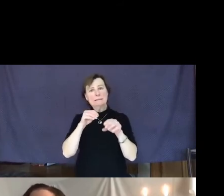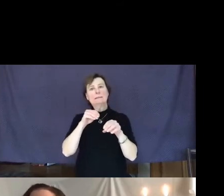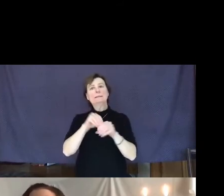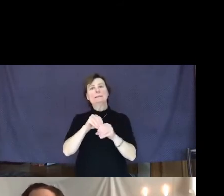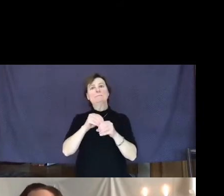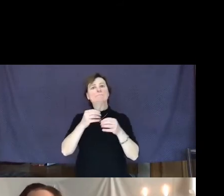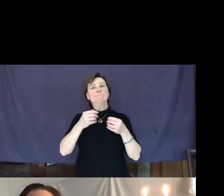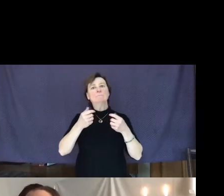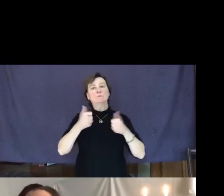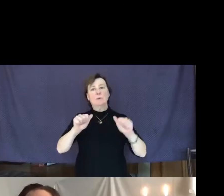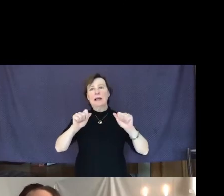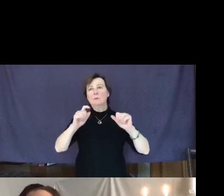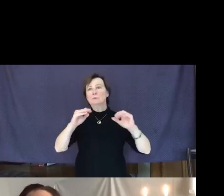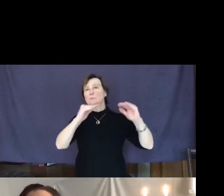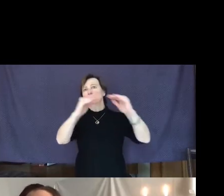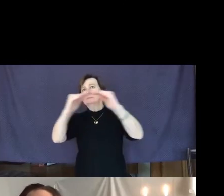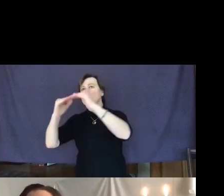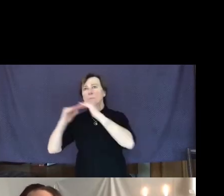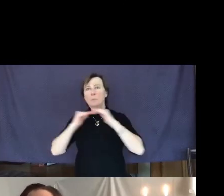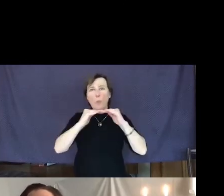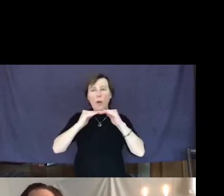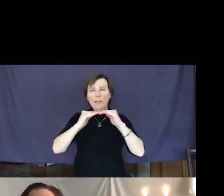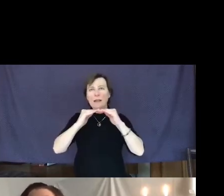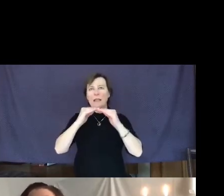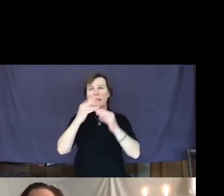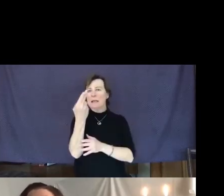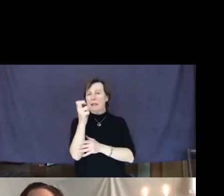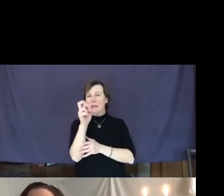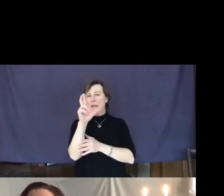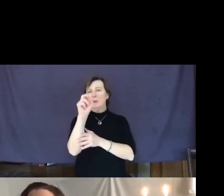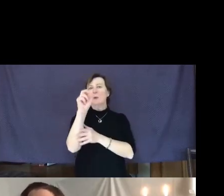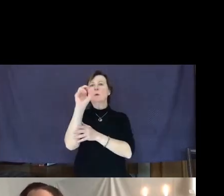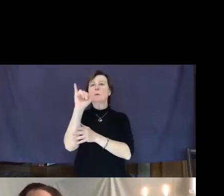Heroism, stopping and responding to a situation